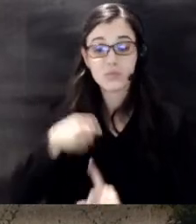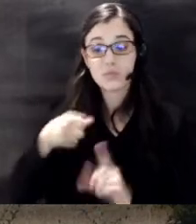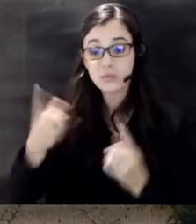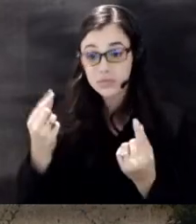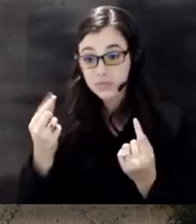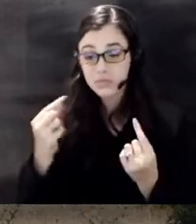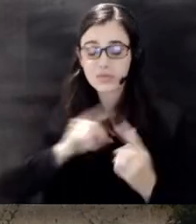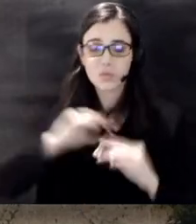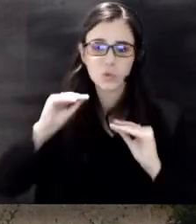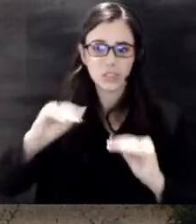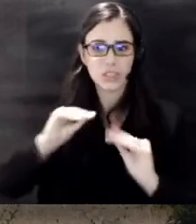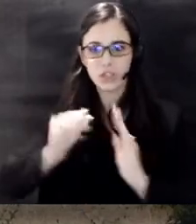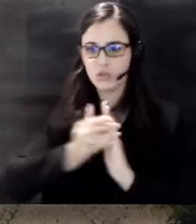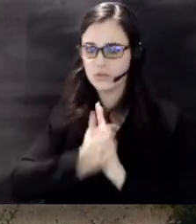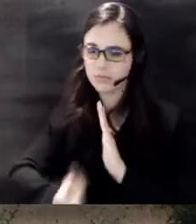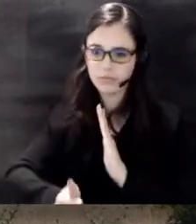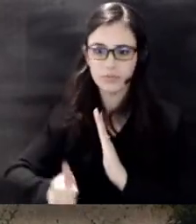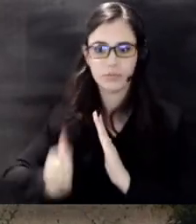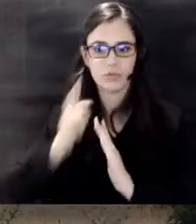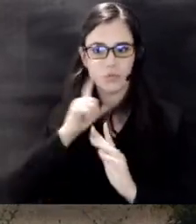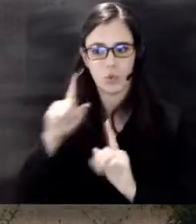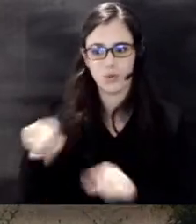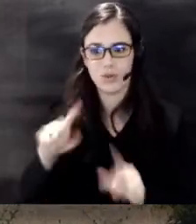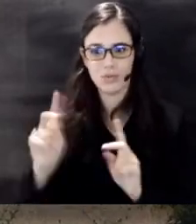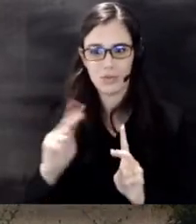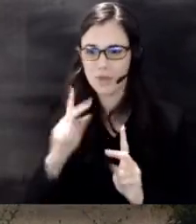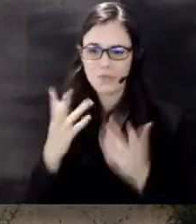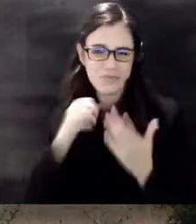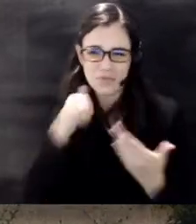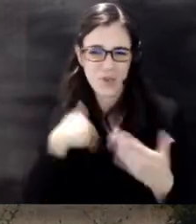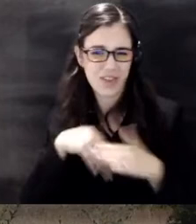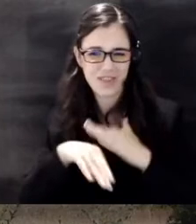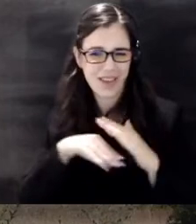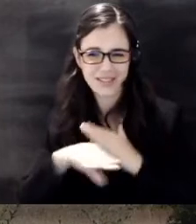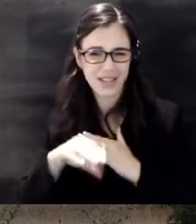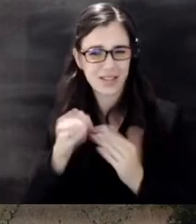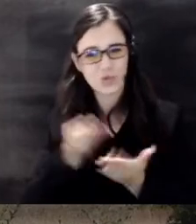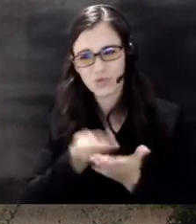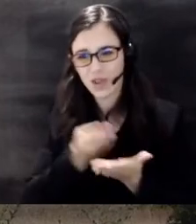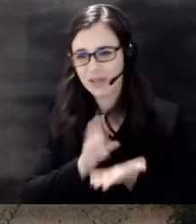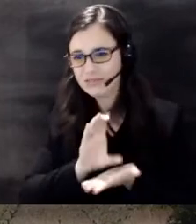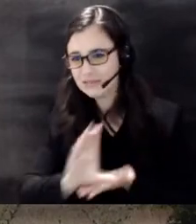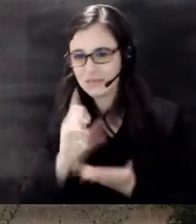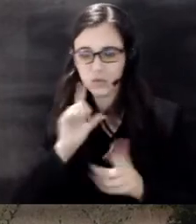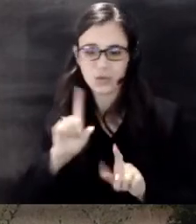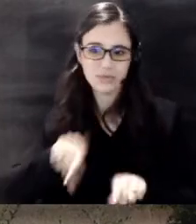fire tactics to attendees who might not have the access or funds to attend larger fire conferences